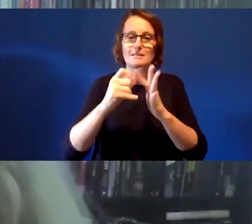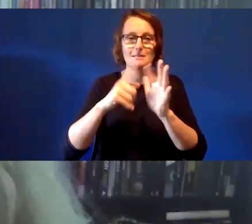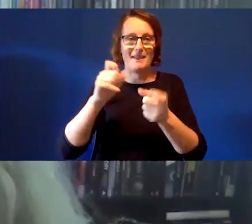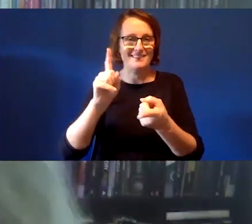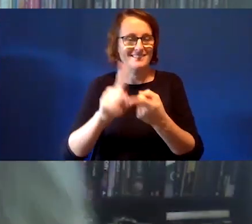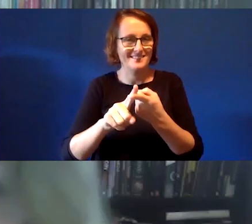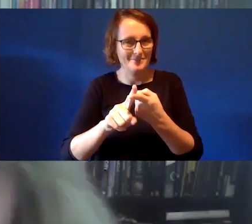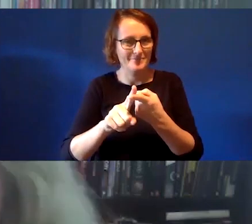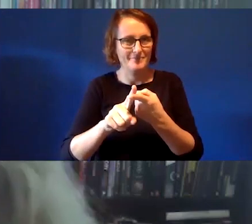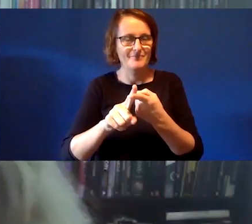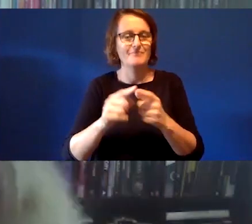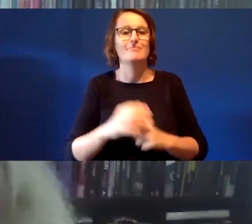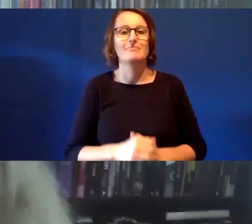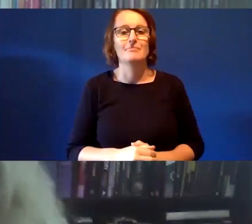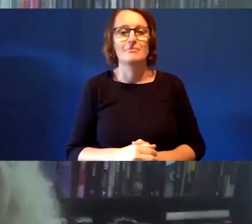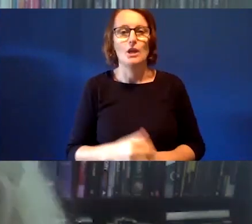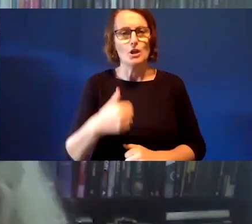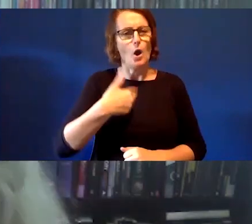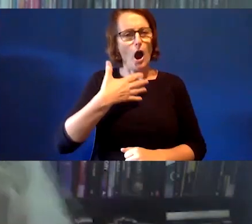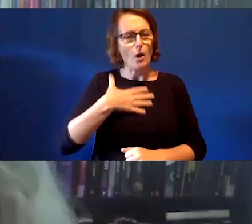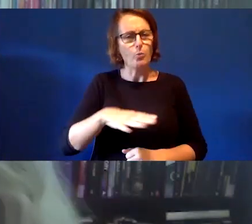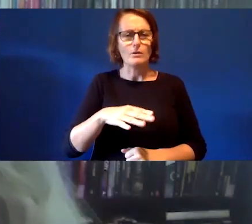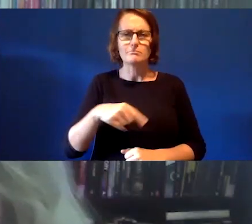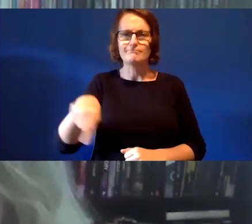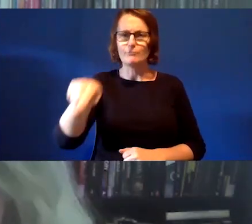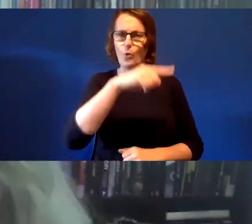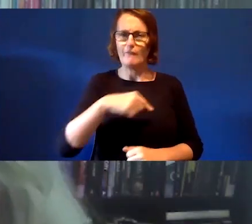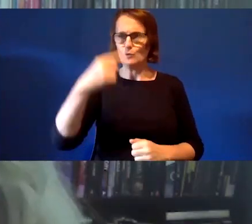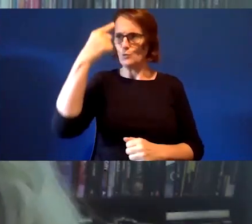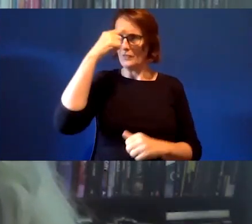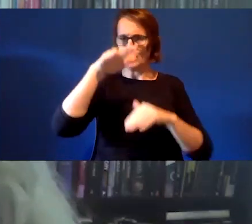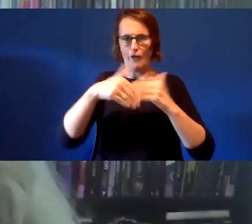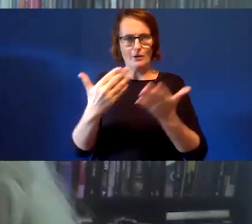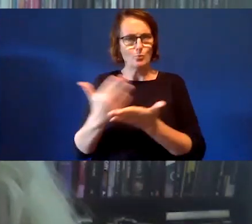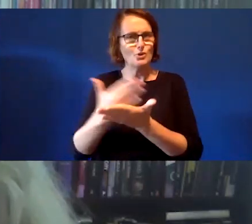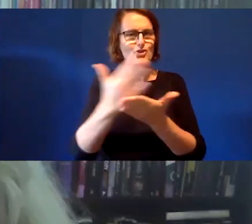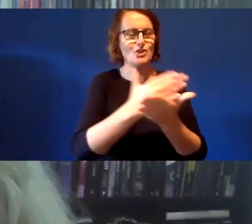bring something to this shared space that we have. I call this a